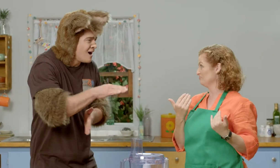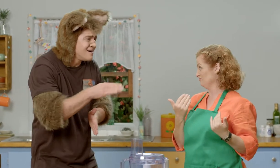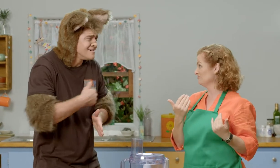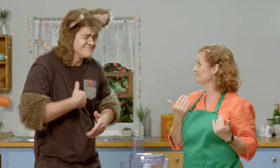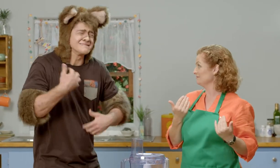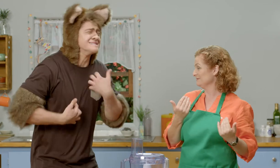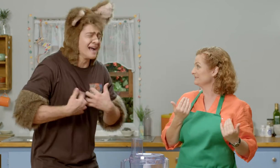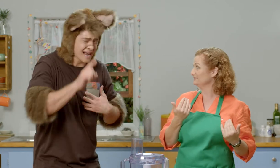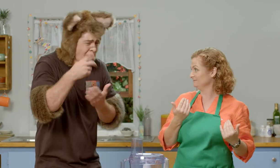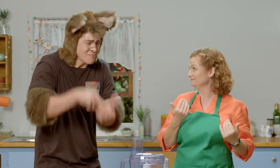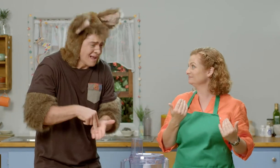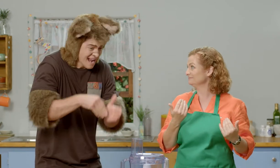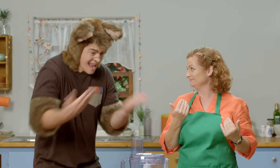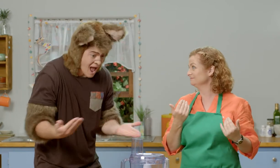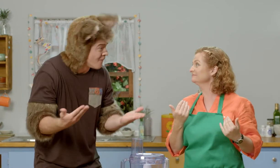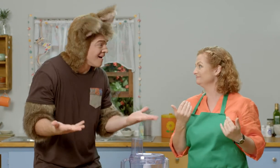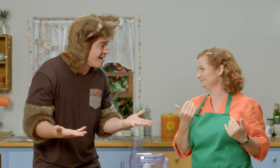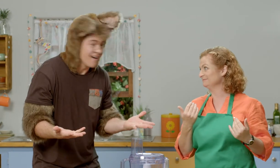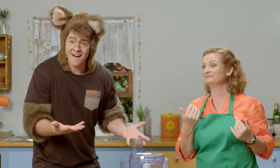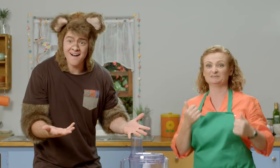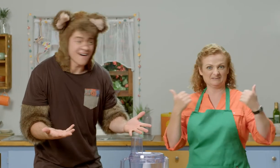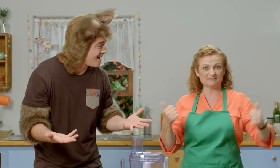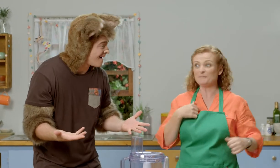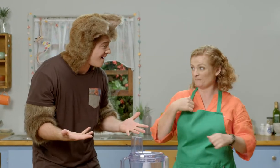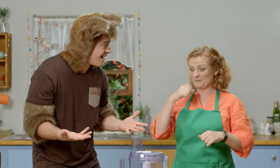Oh Sally, I'm so excited. I can’t wait! Can we make it now?